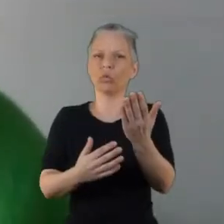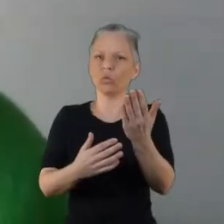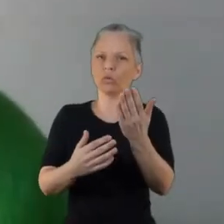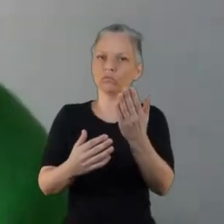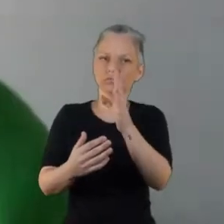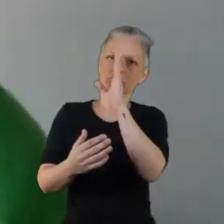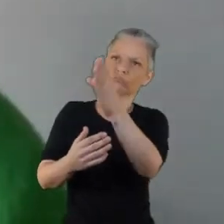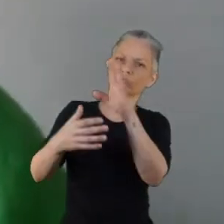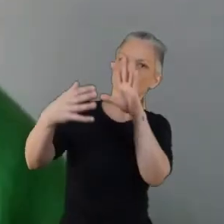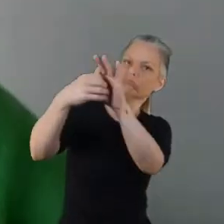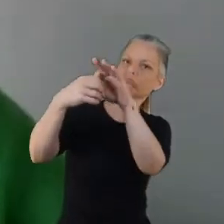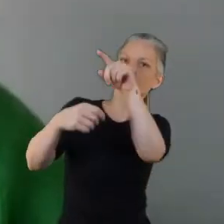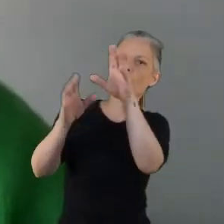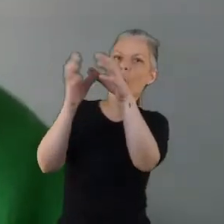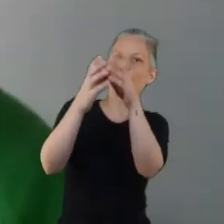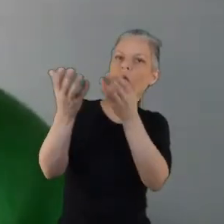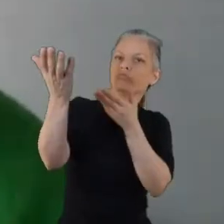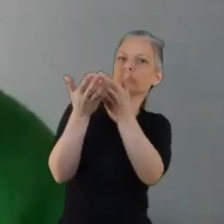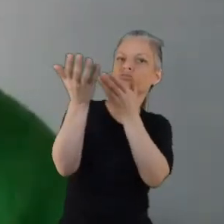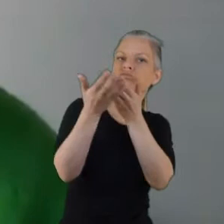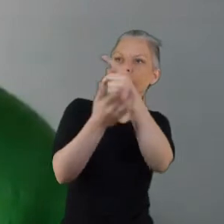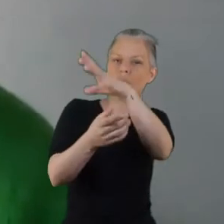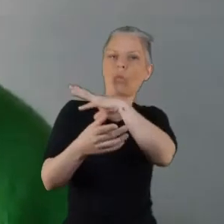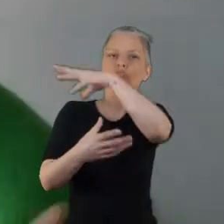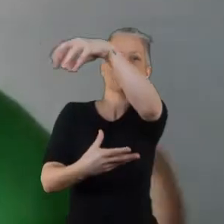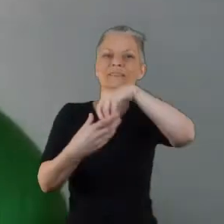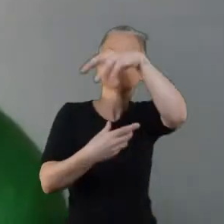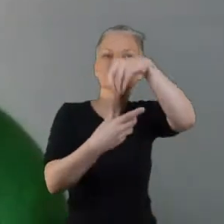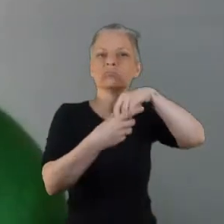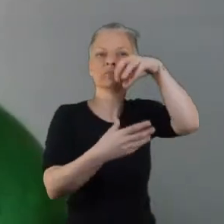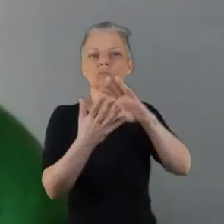ways to get involved so that they could share their experiences and people could get involved